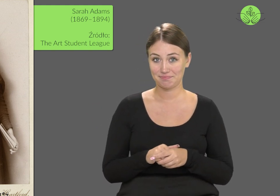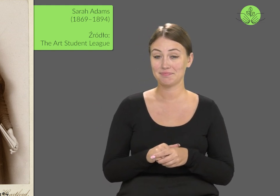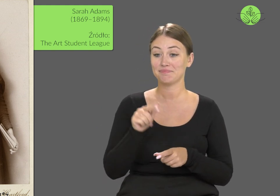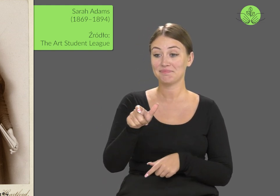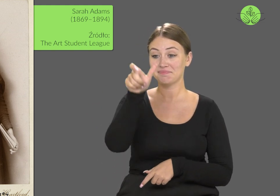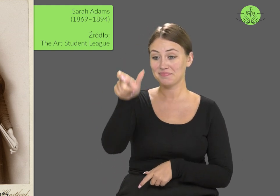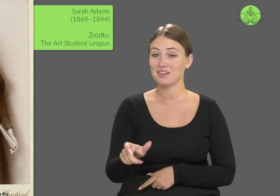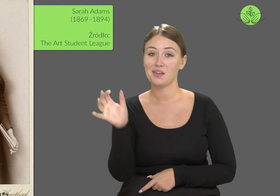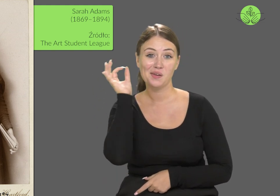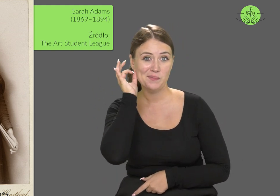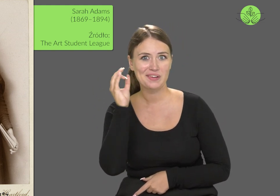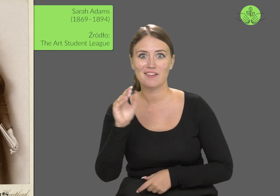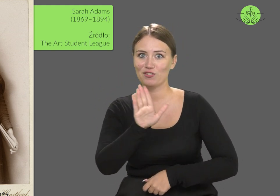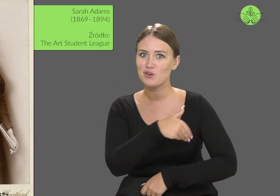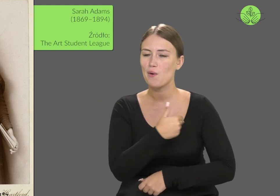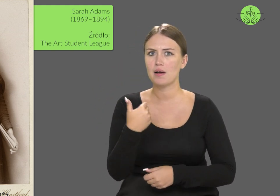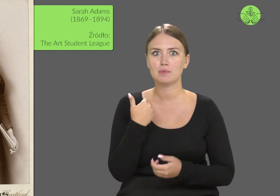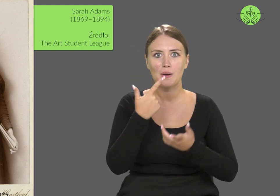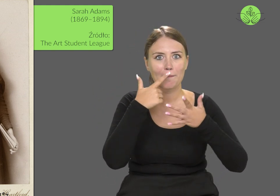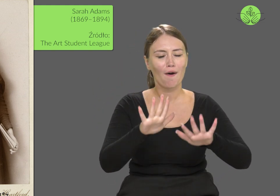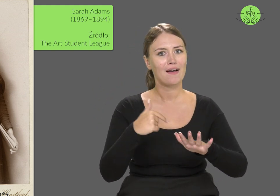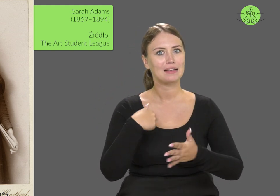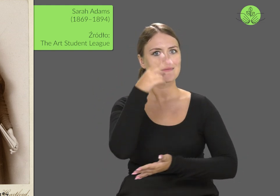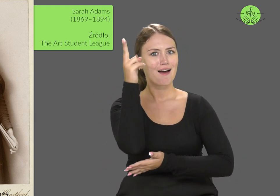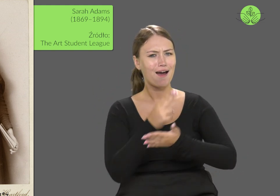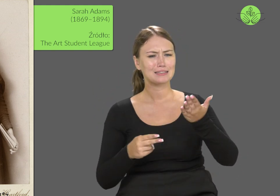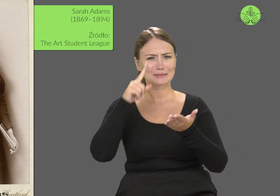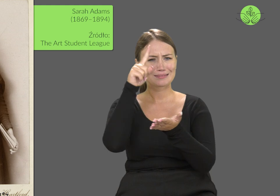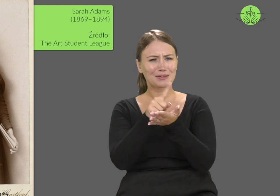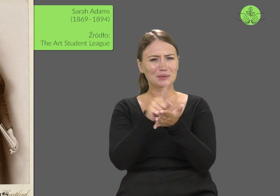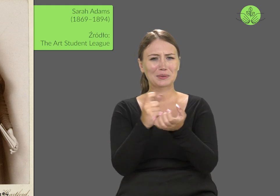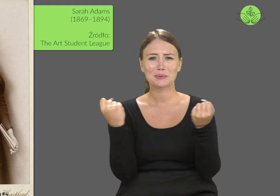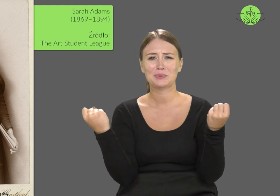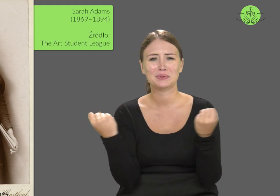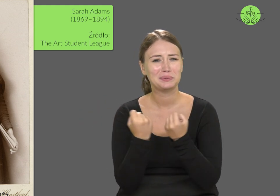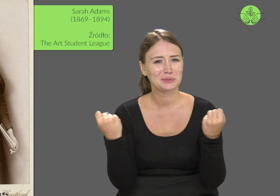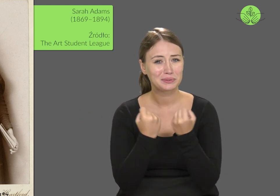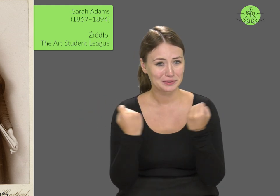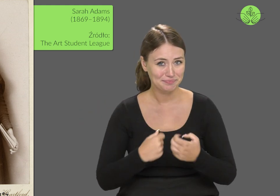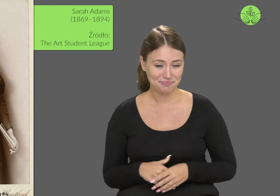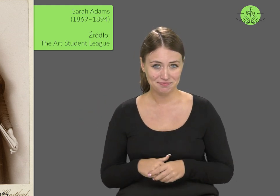Adams displayed artistic talent at school.